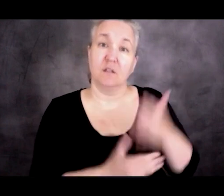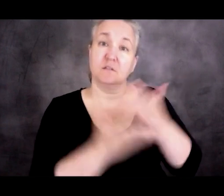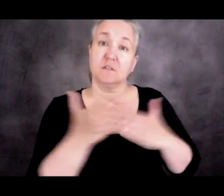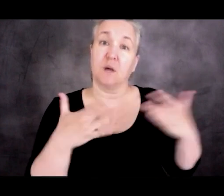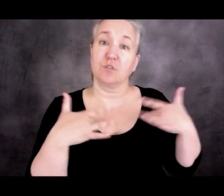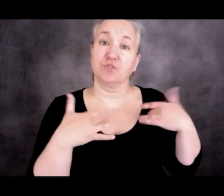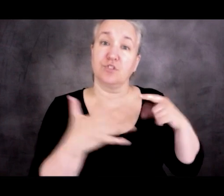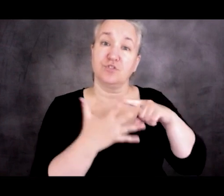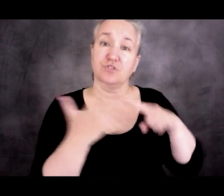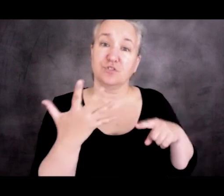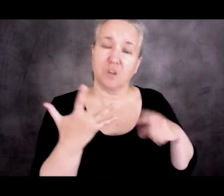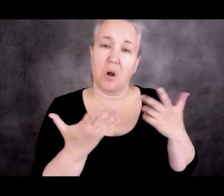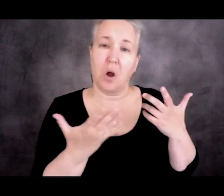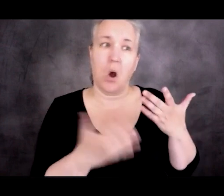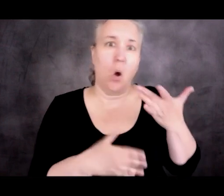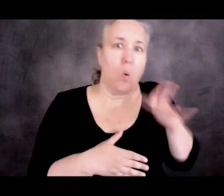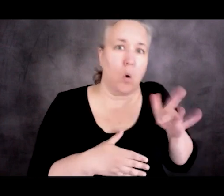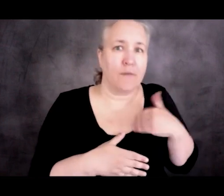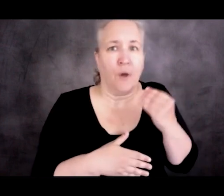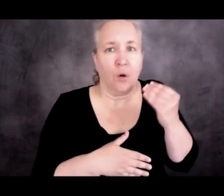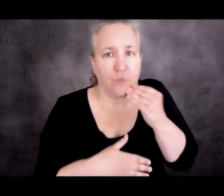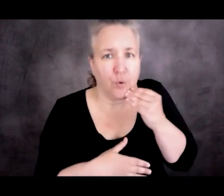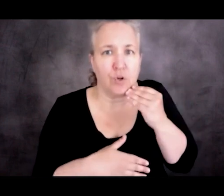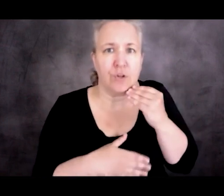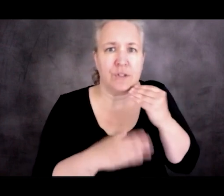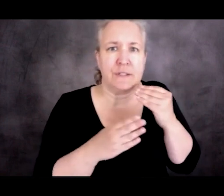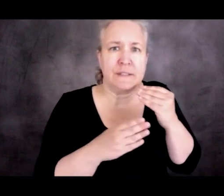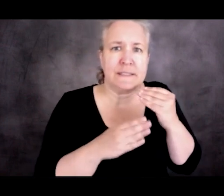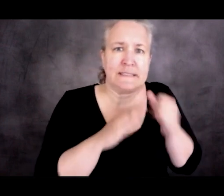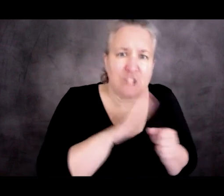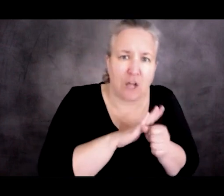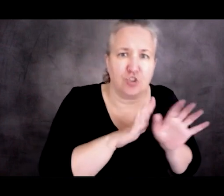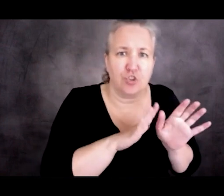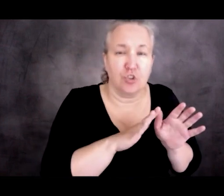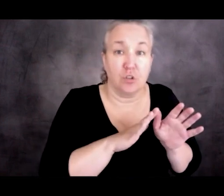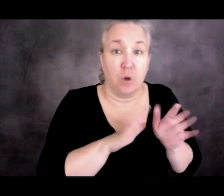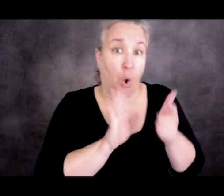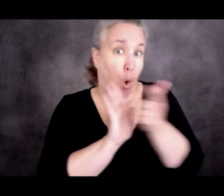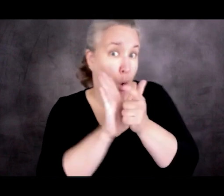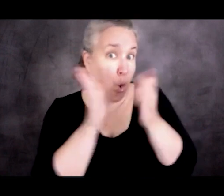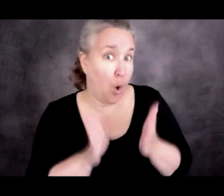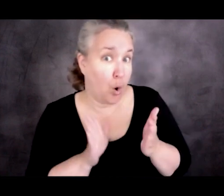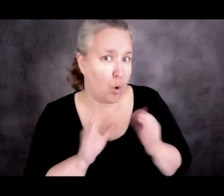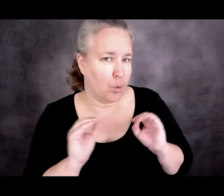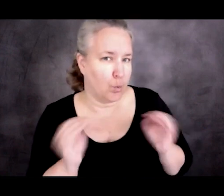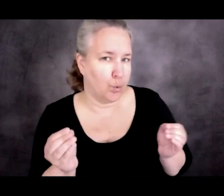at least you have some food, at least you have shelter. You don't have a lawyer, so this is an issue.